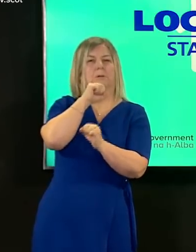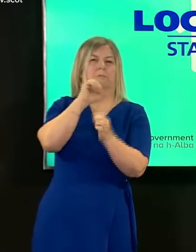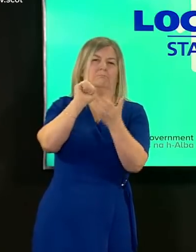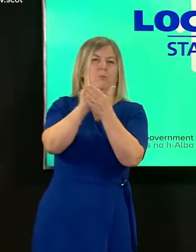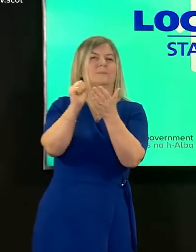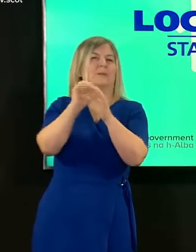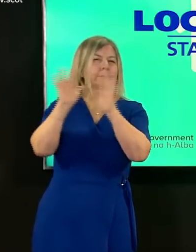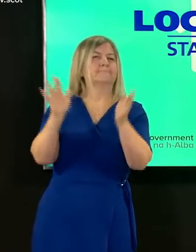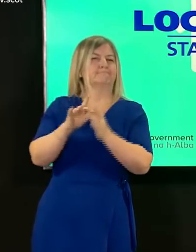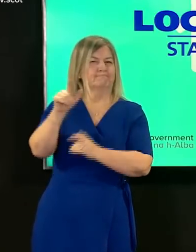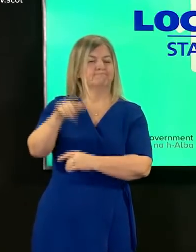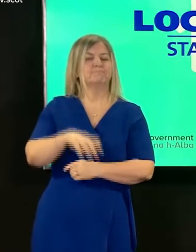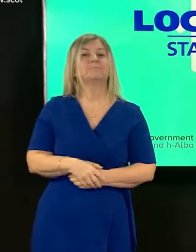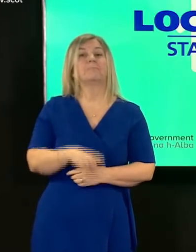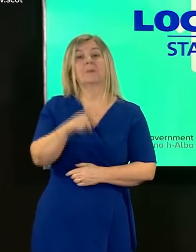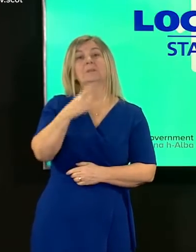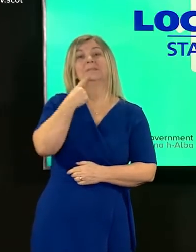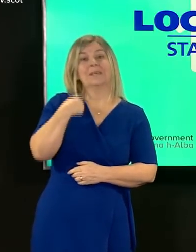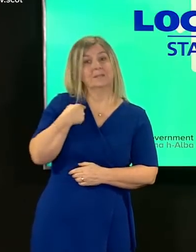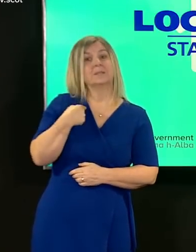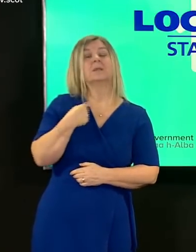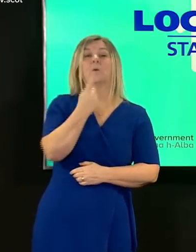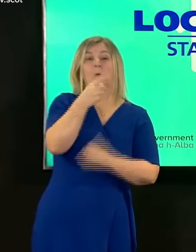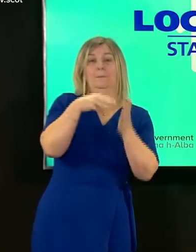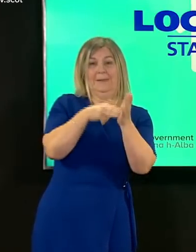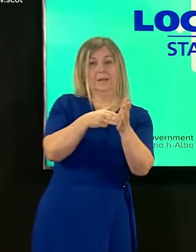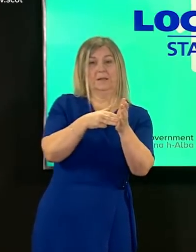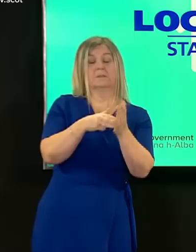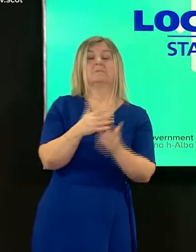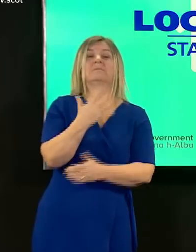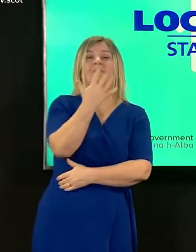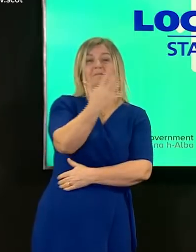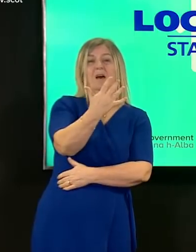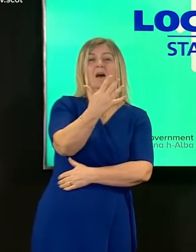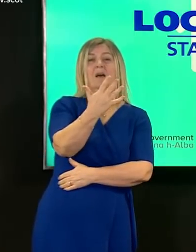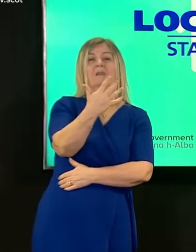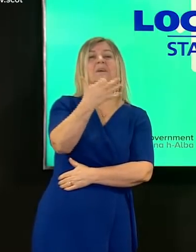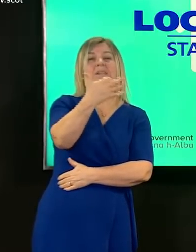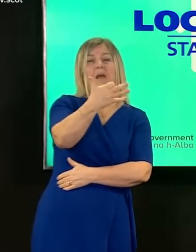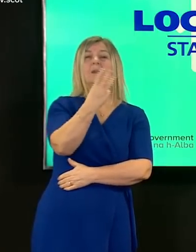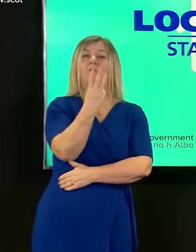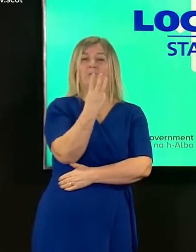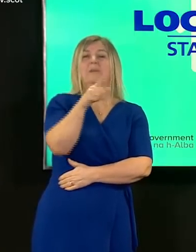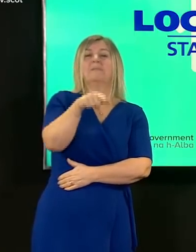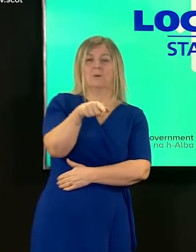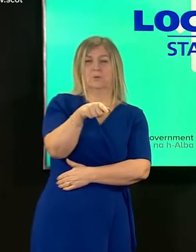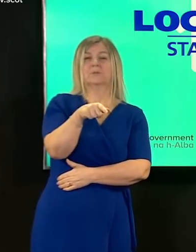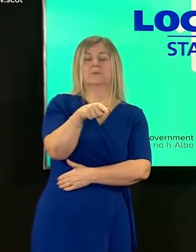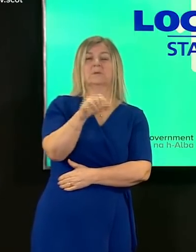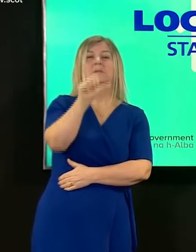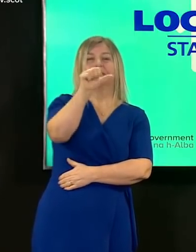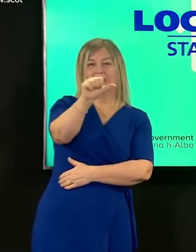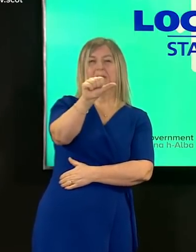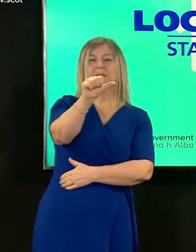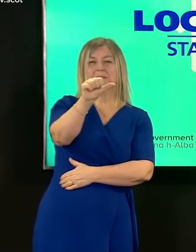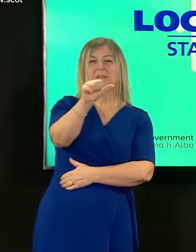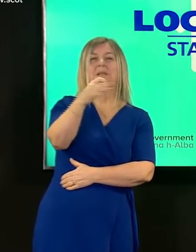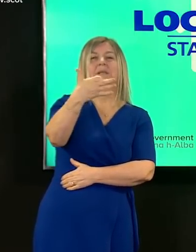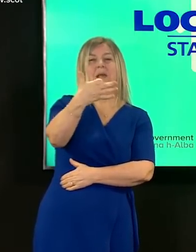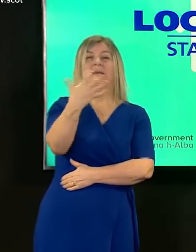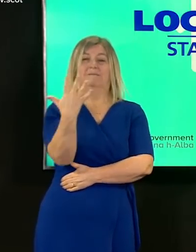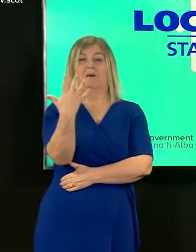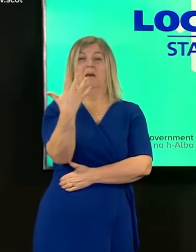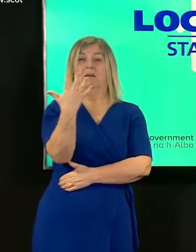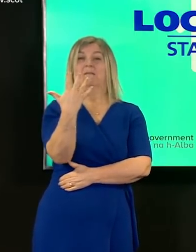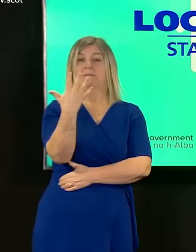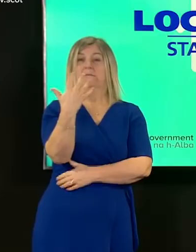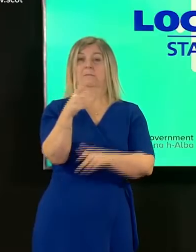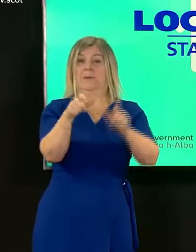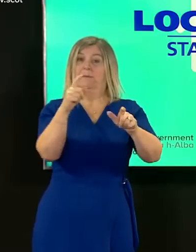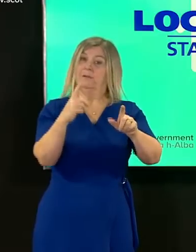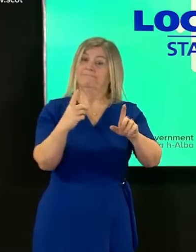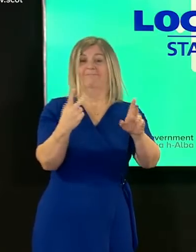which were that a total of 1,593,695 people had received